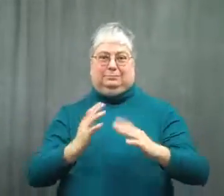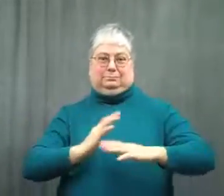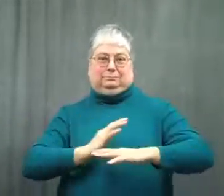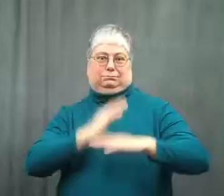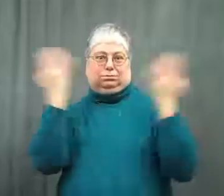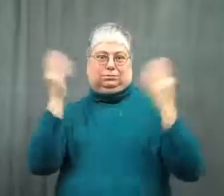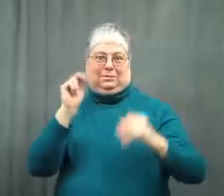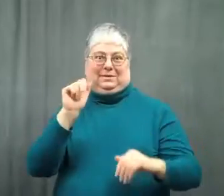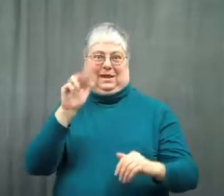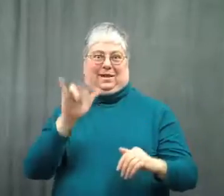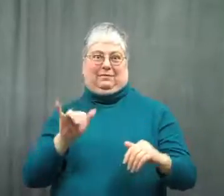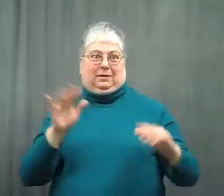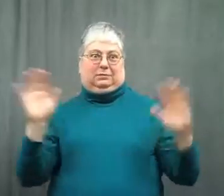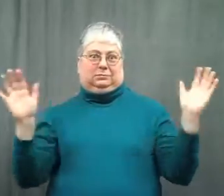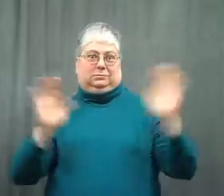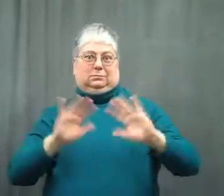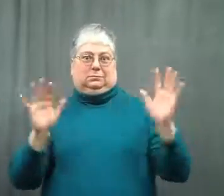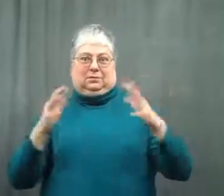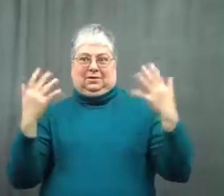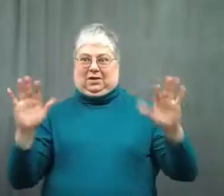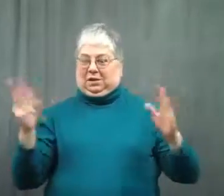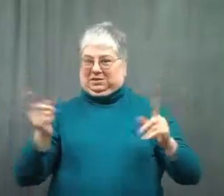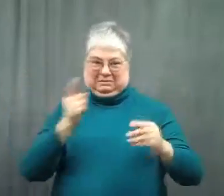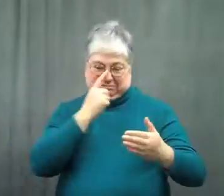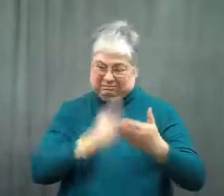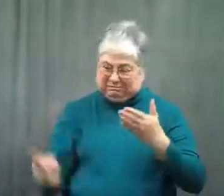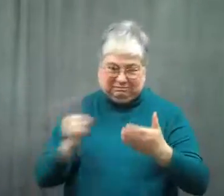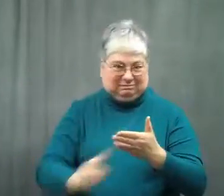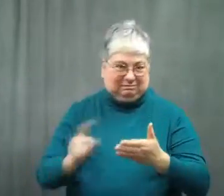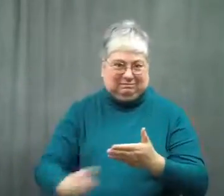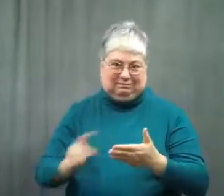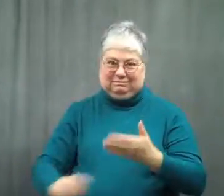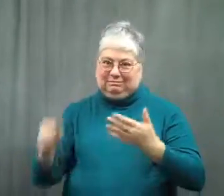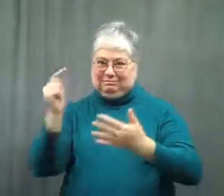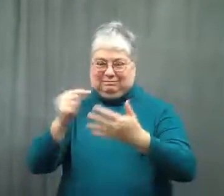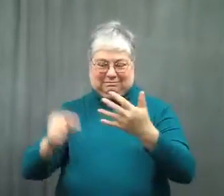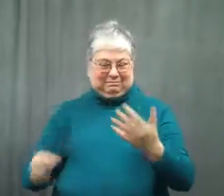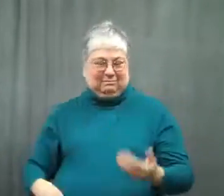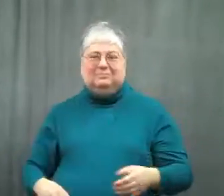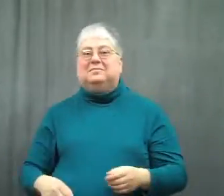It has been an embarrassment to the Navy, and it is investigating.